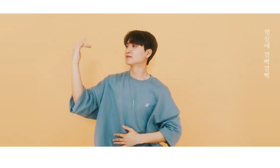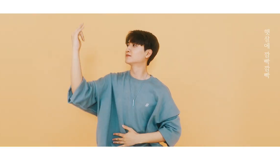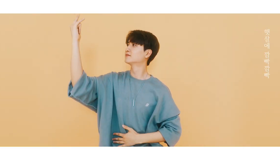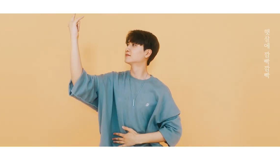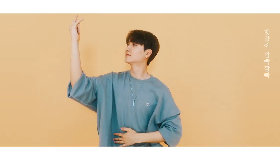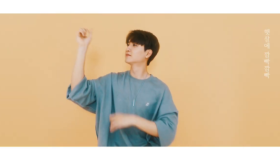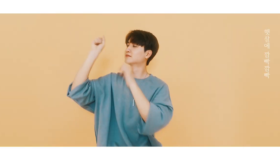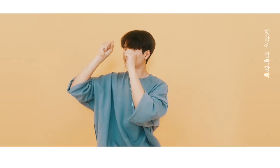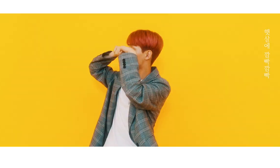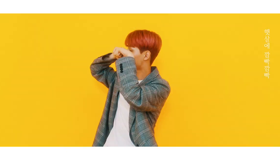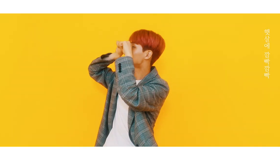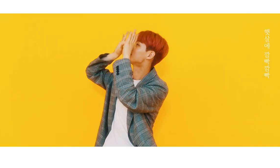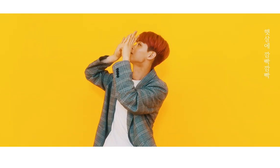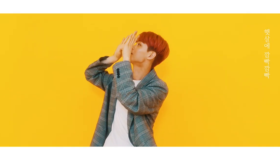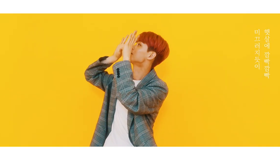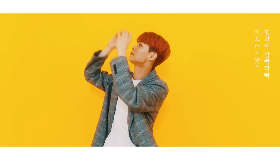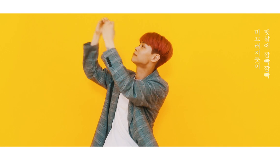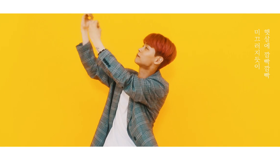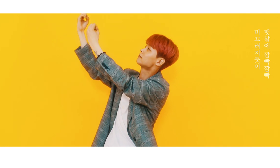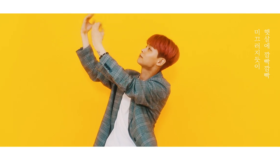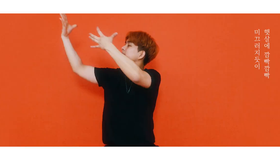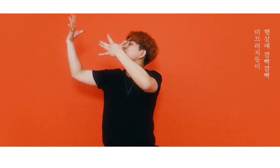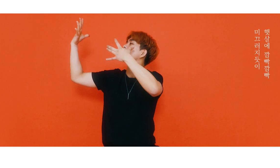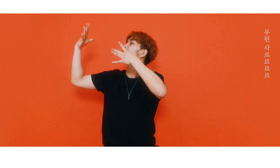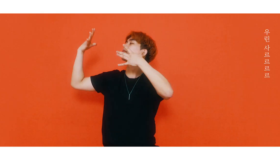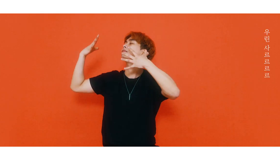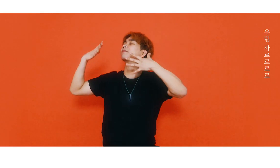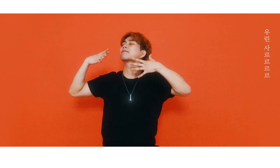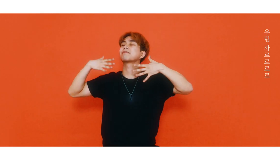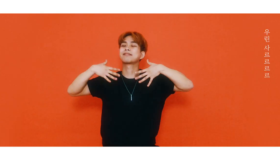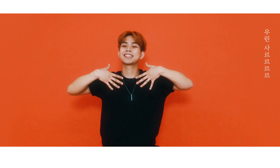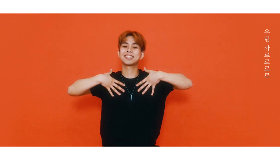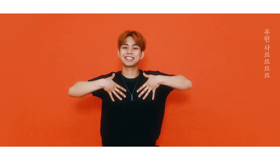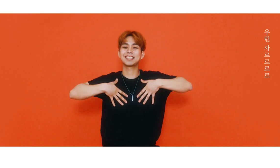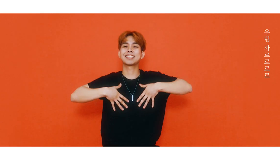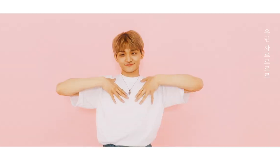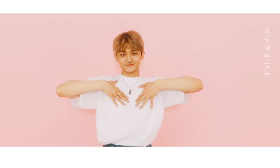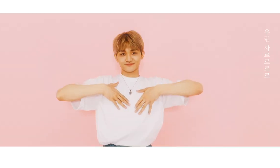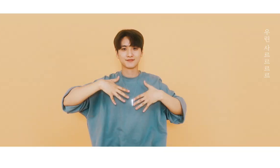Like slipping on the sunlight We melt in softly (softly)